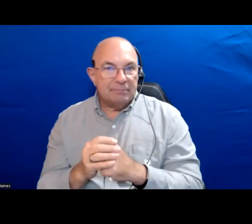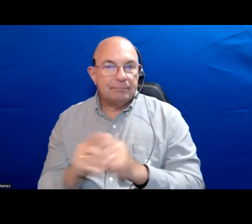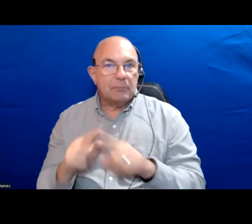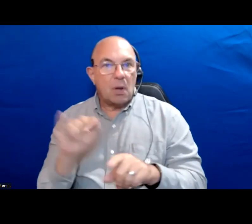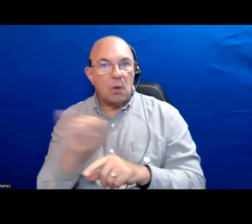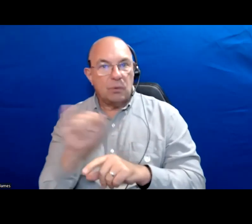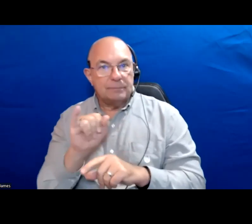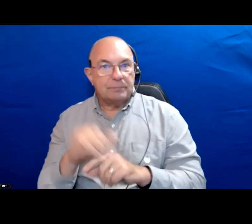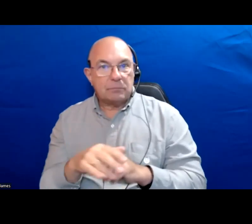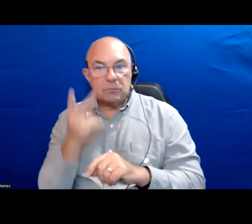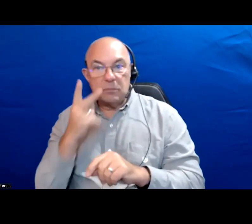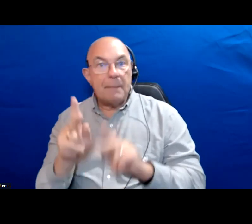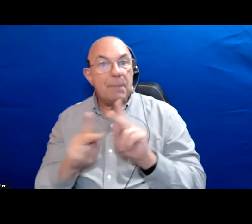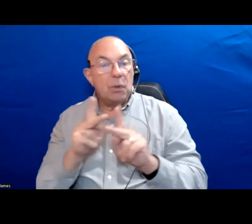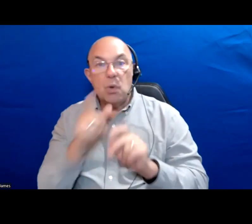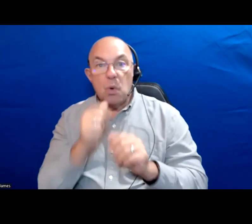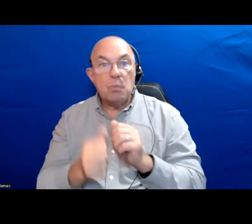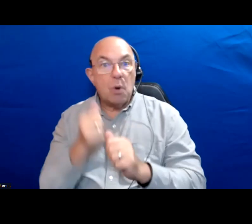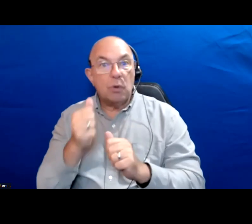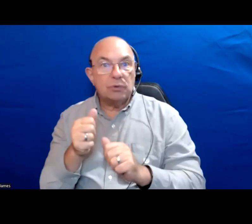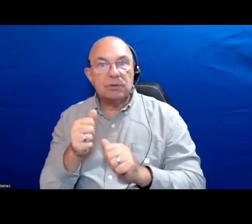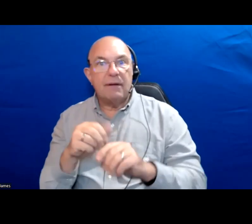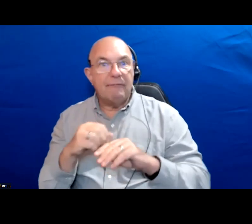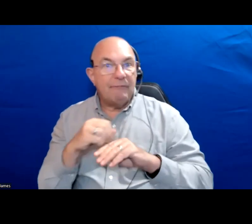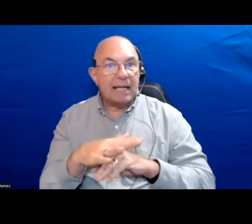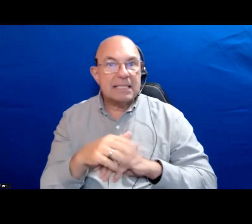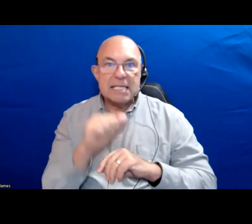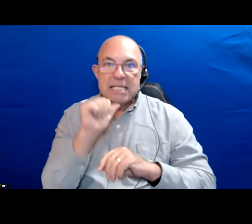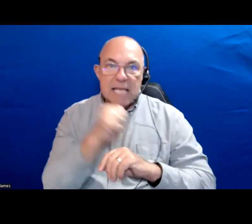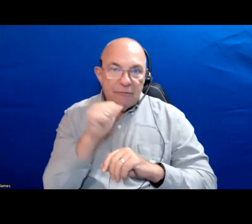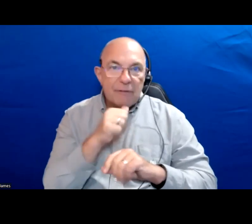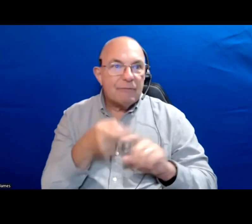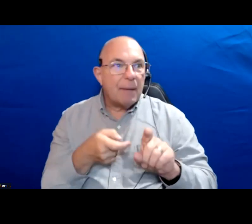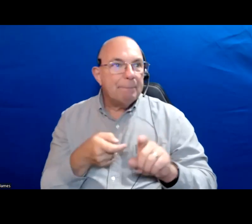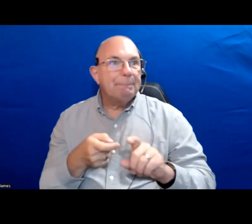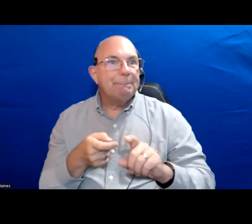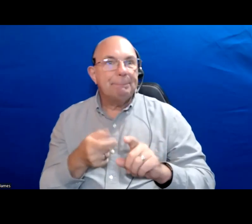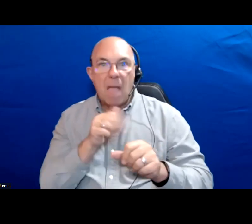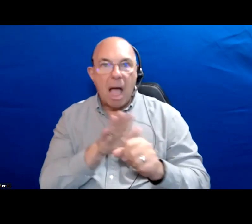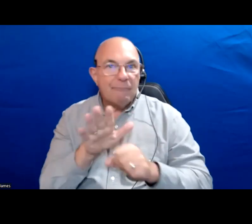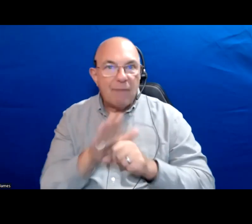But also of course if we look at the people who are most acutely suffering from helplessness